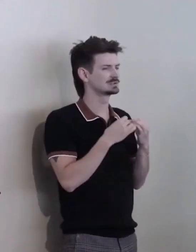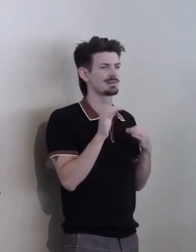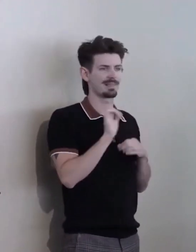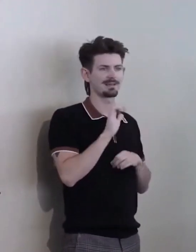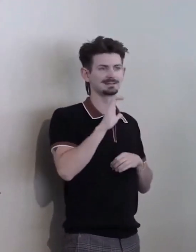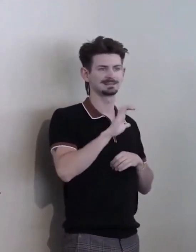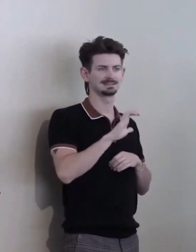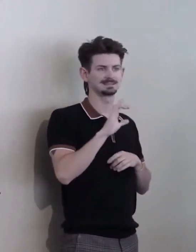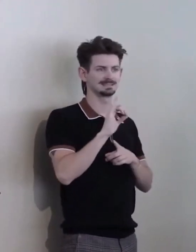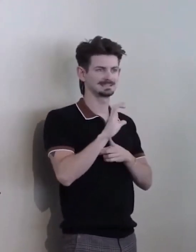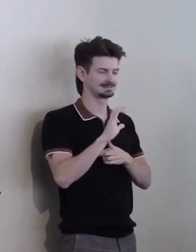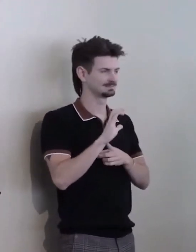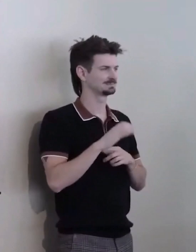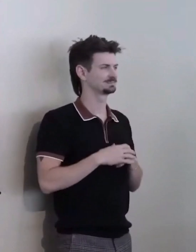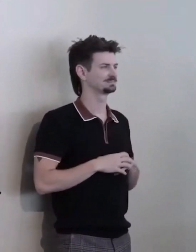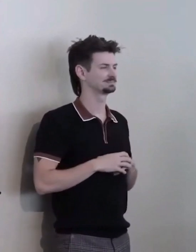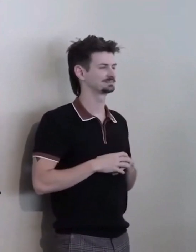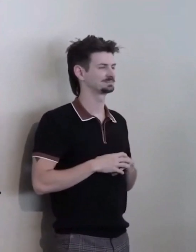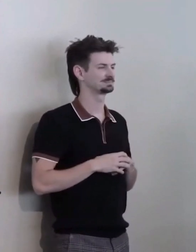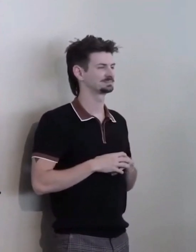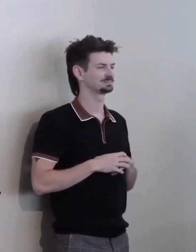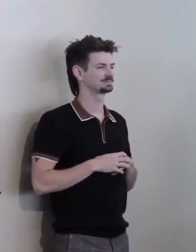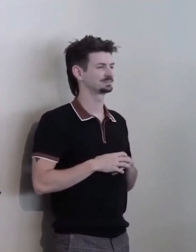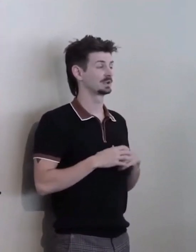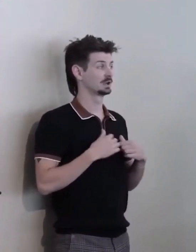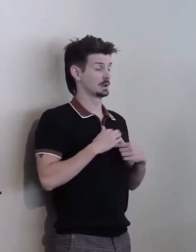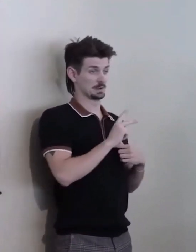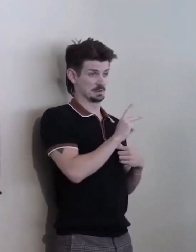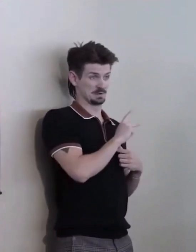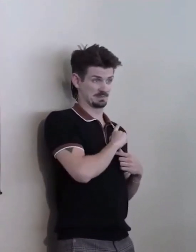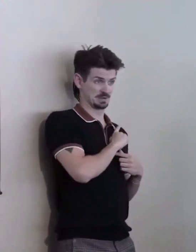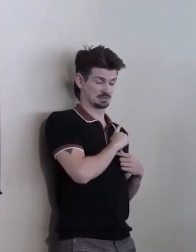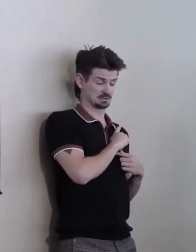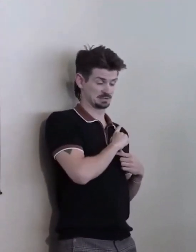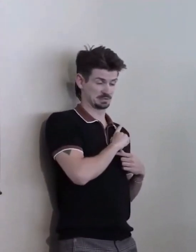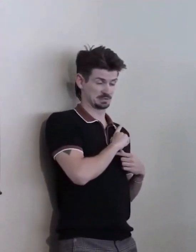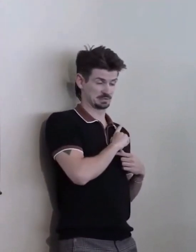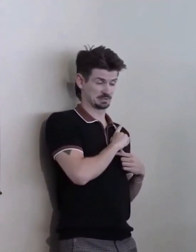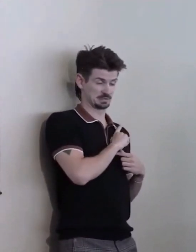On a personal note... I'll... I'll share that I am working in health care